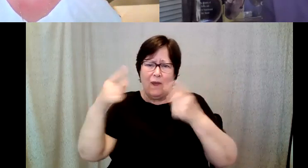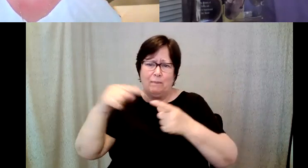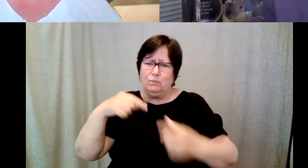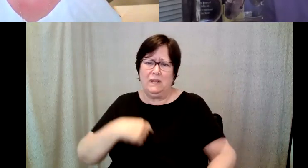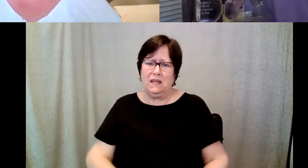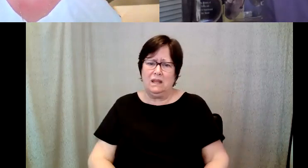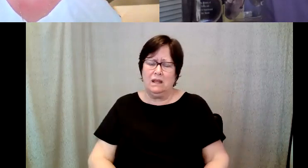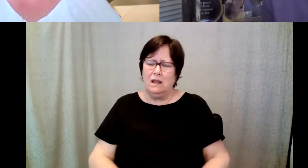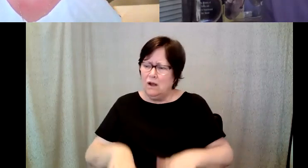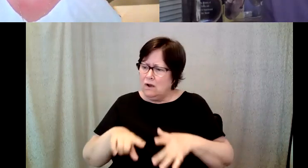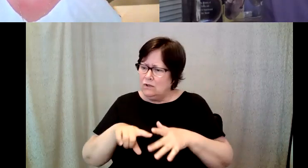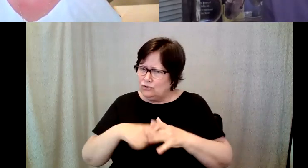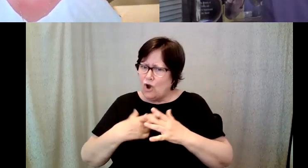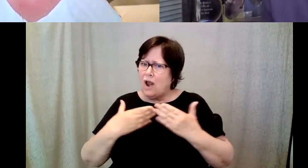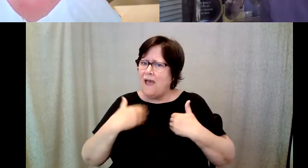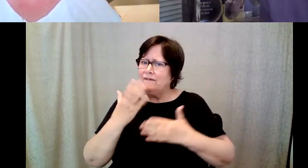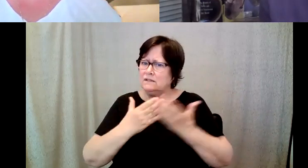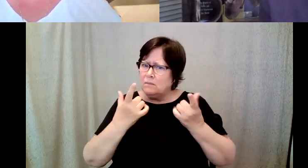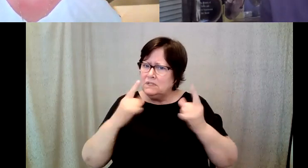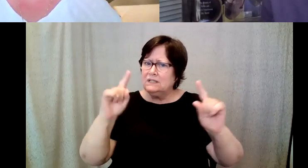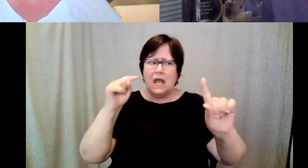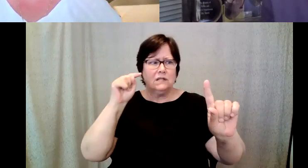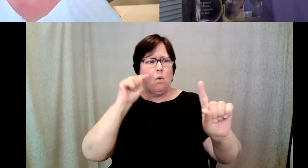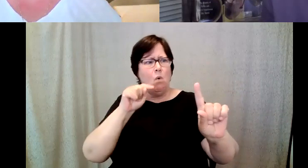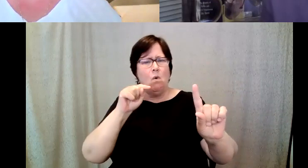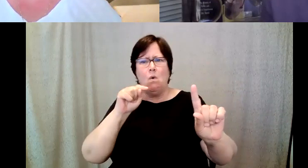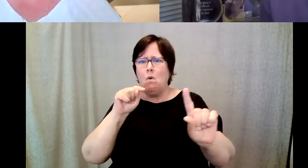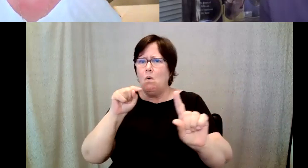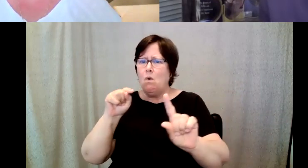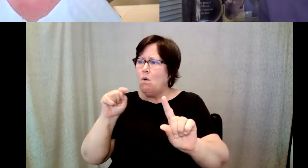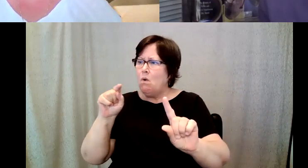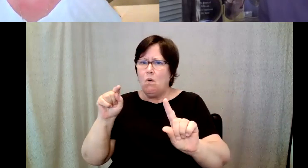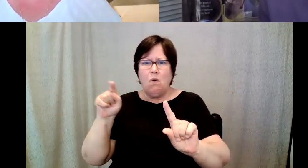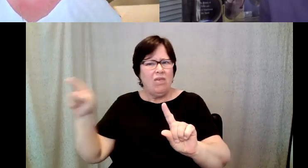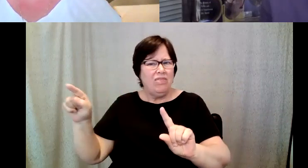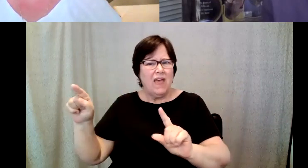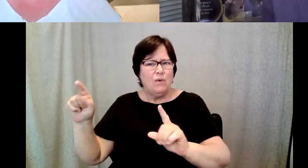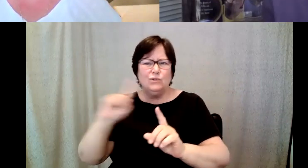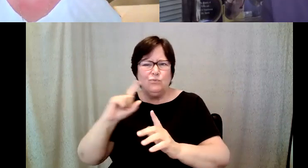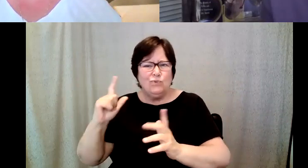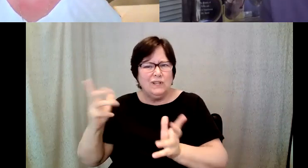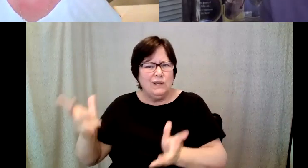I really that success was fostered by two professors John Fall.